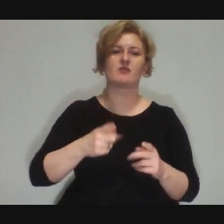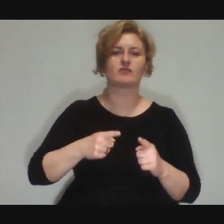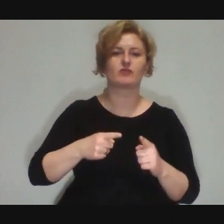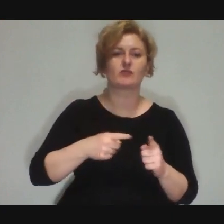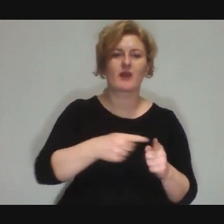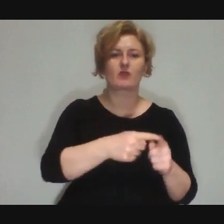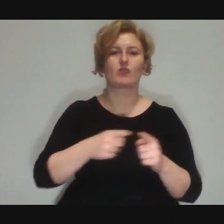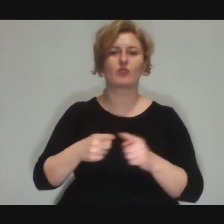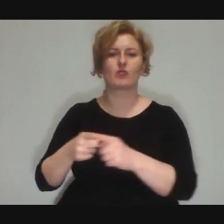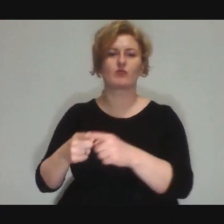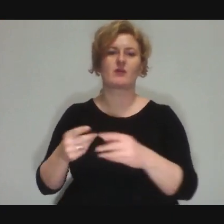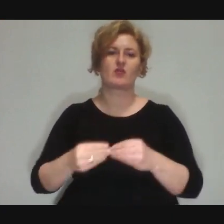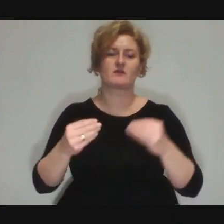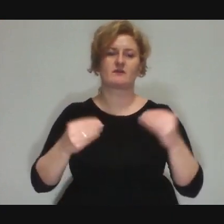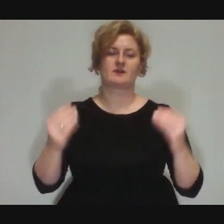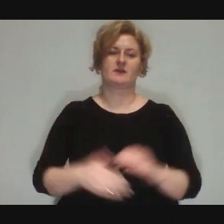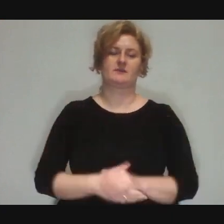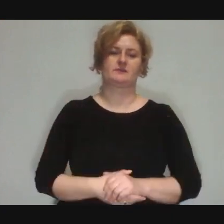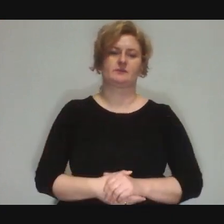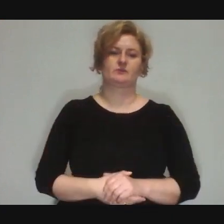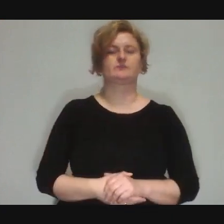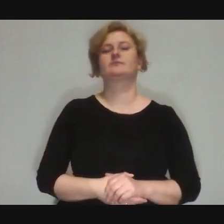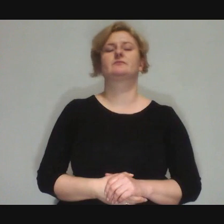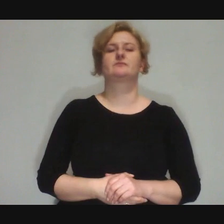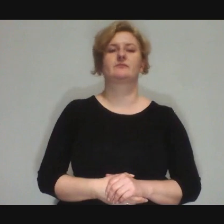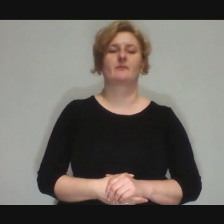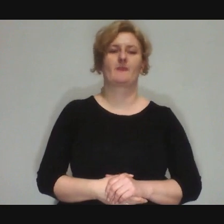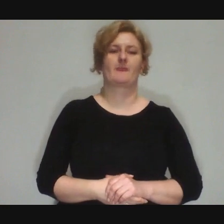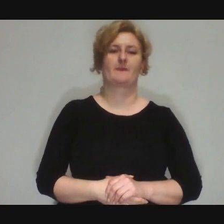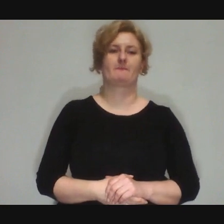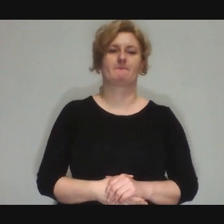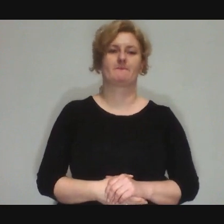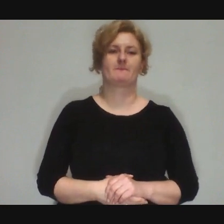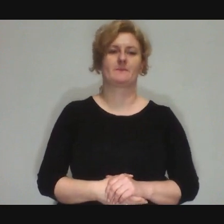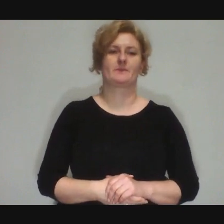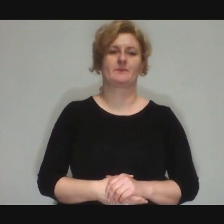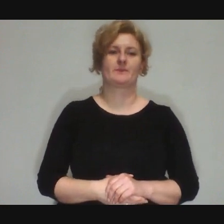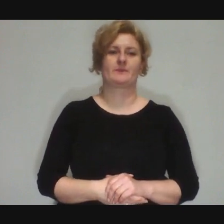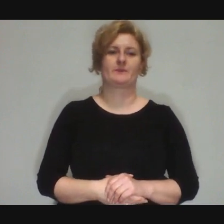Marek: I think I'm not the right person to speculate on such things...